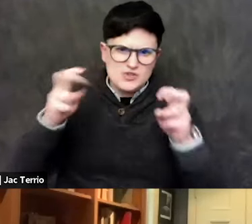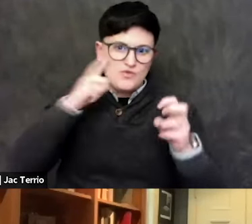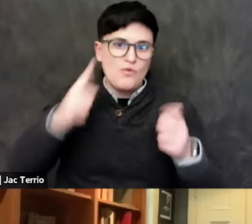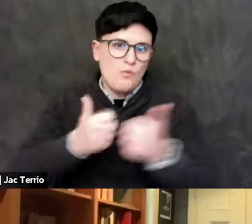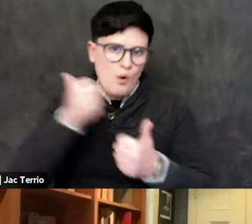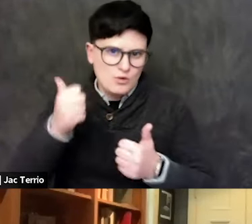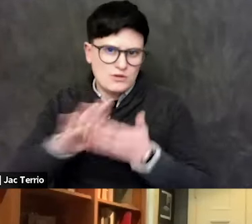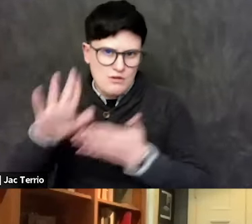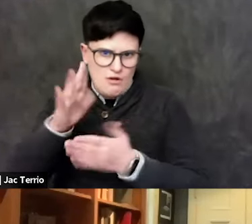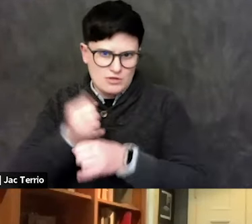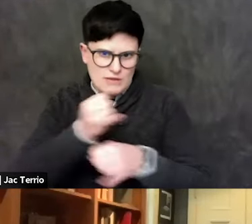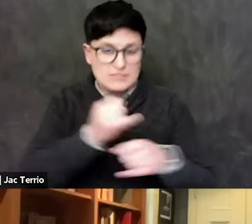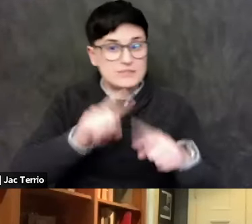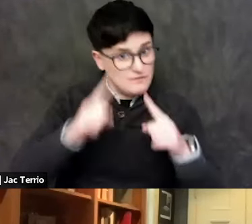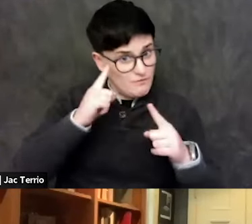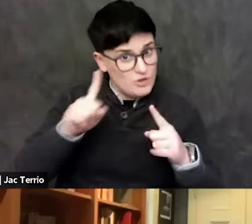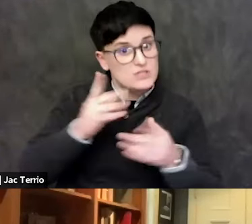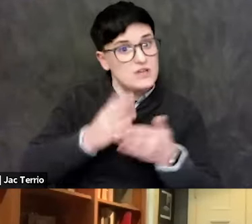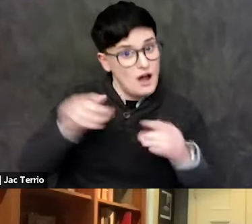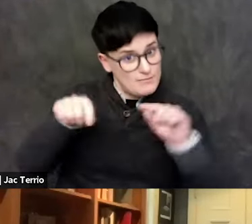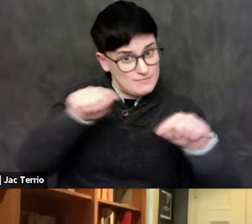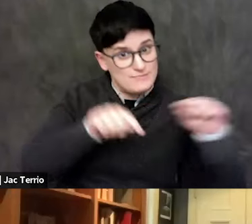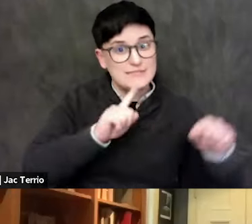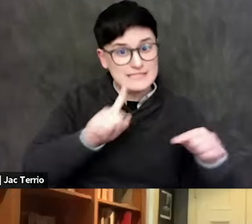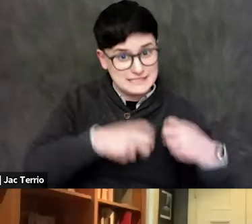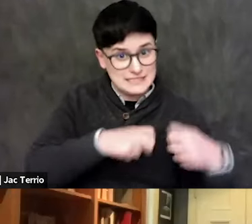And on those campuses, what's been transpiring